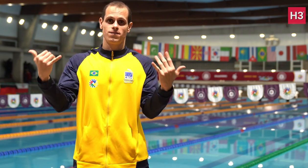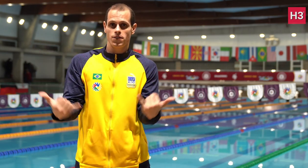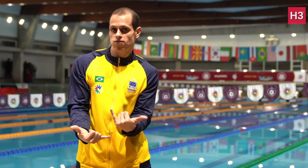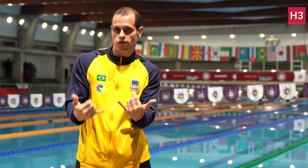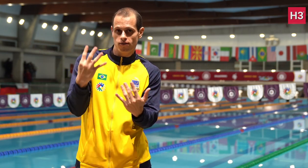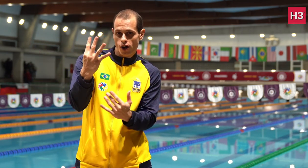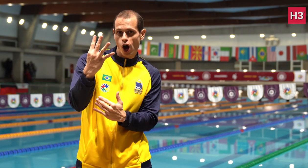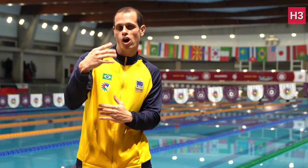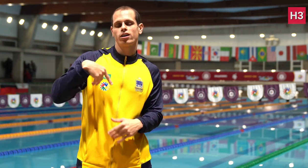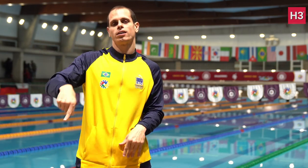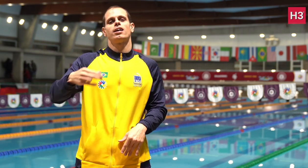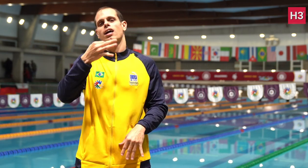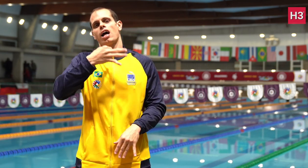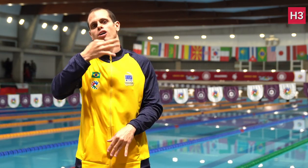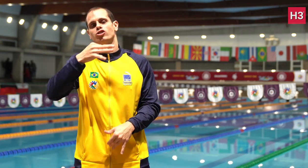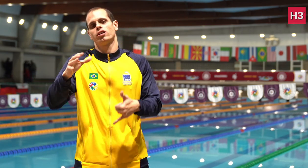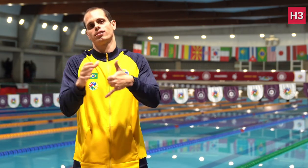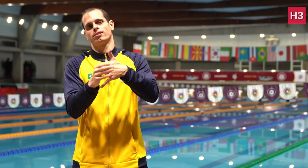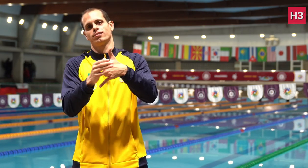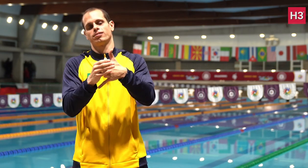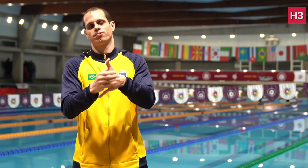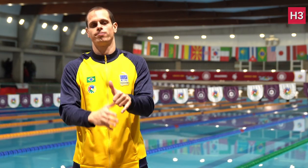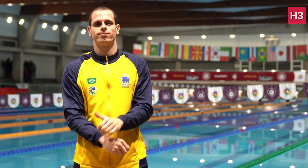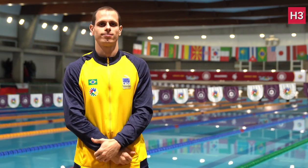This is my fourth Deaflymics.